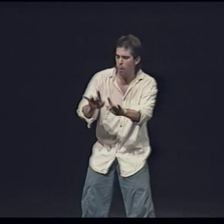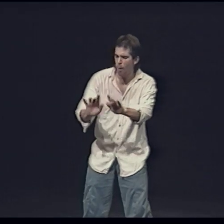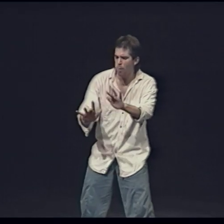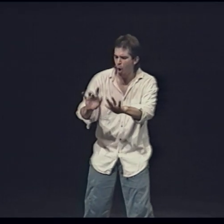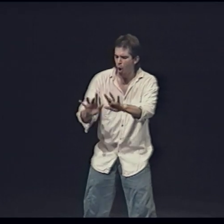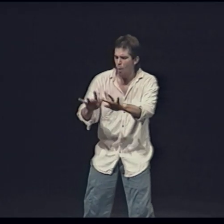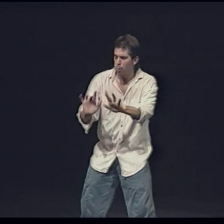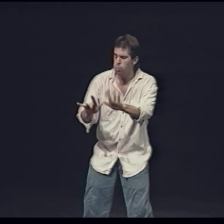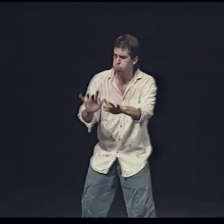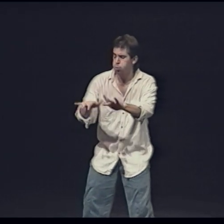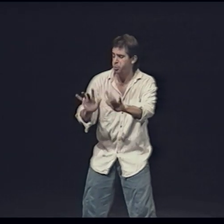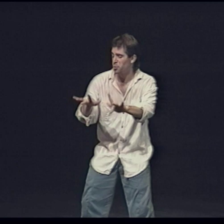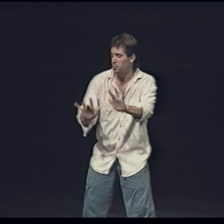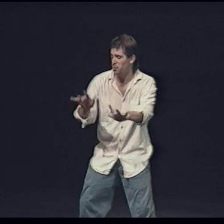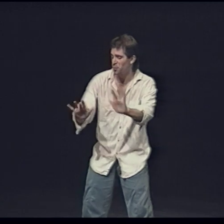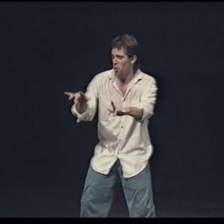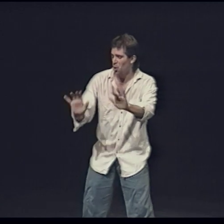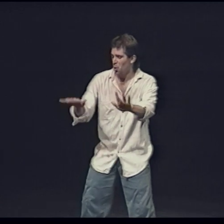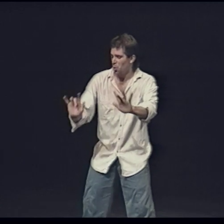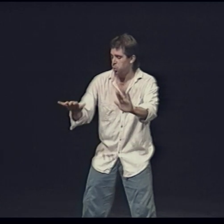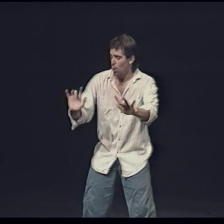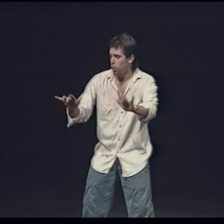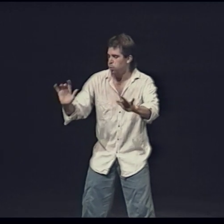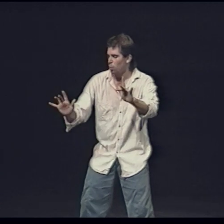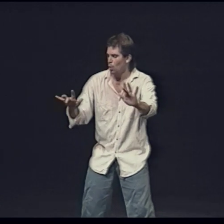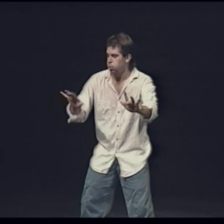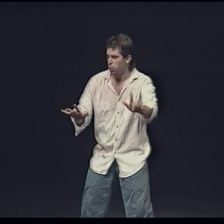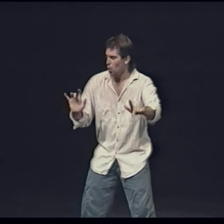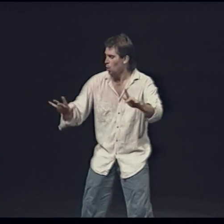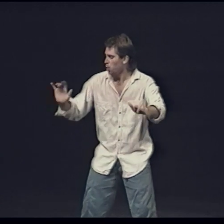The water Sparkling